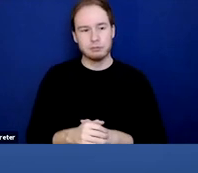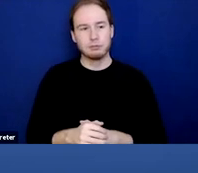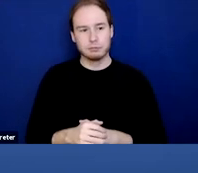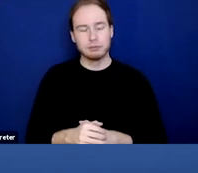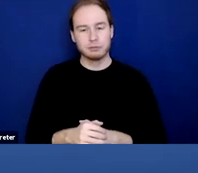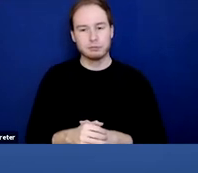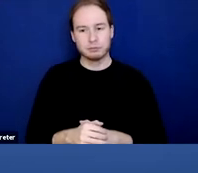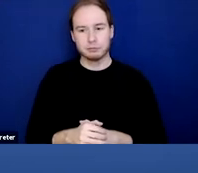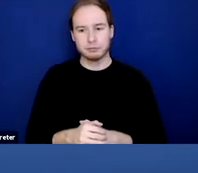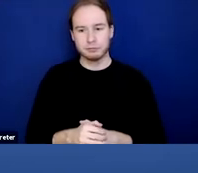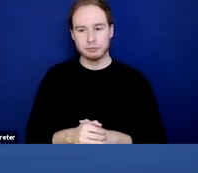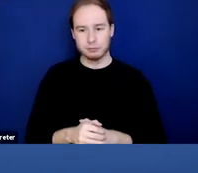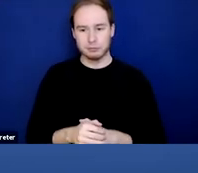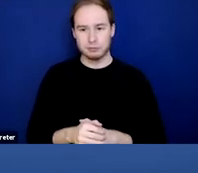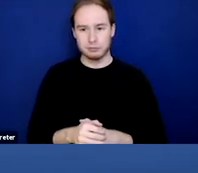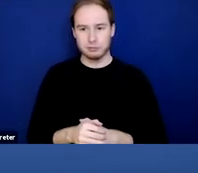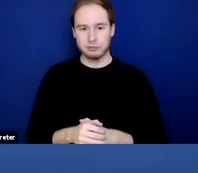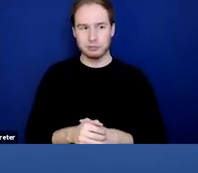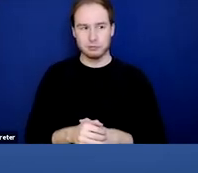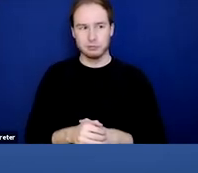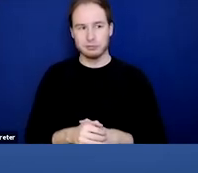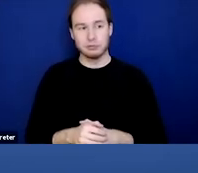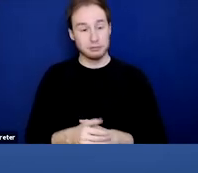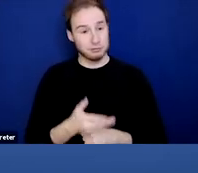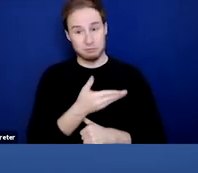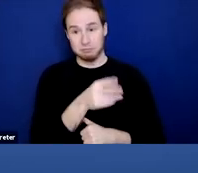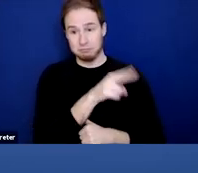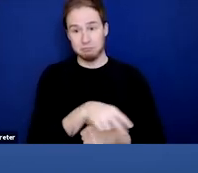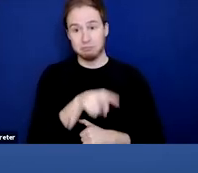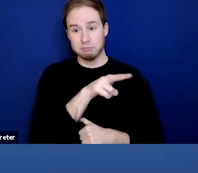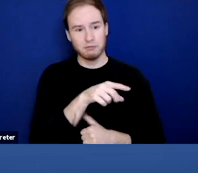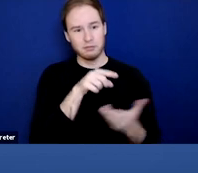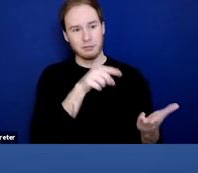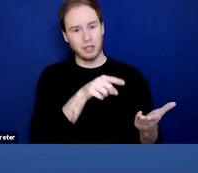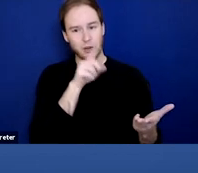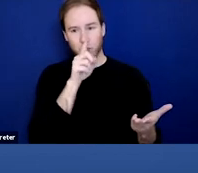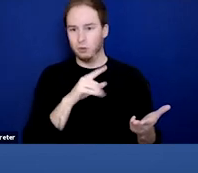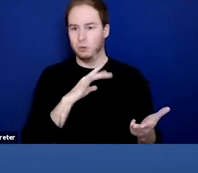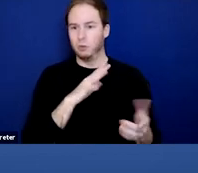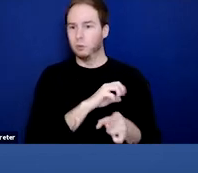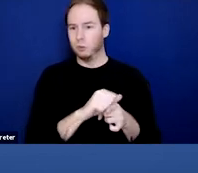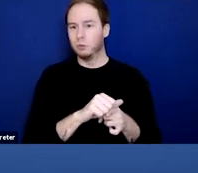But trust me, when I tell you, as you look through this toolkit, this really is the important stuff.